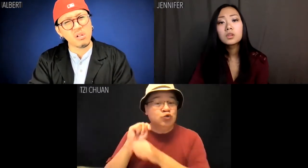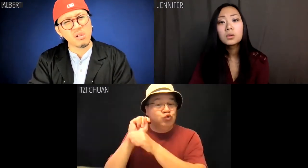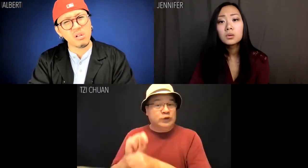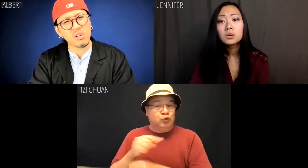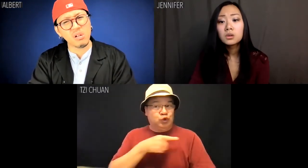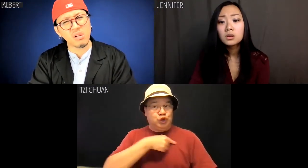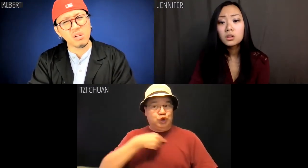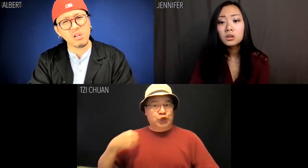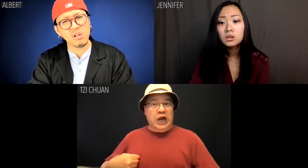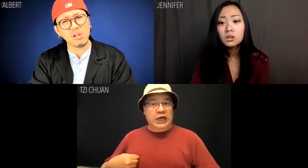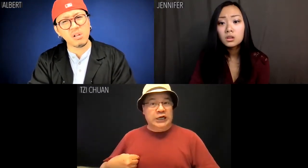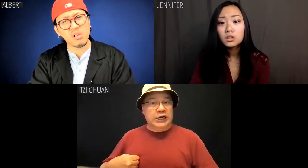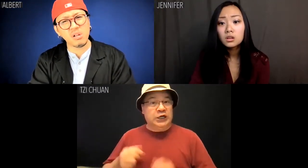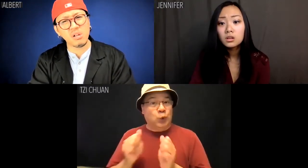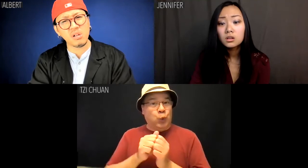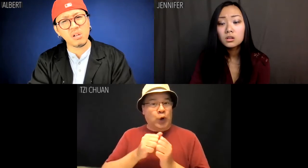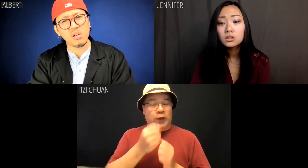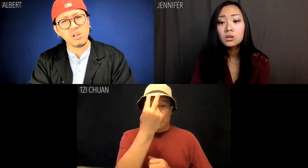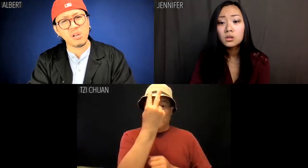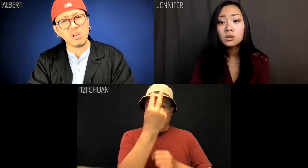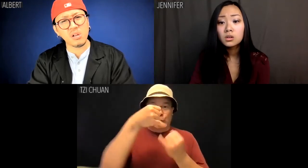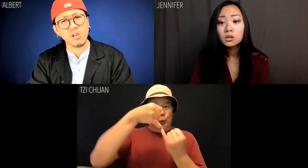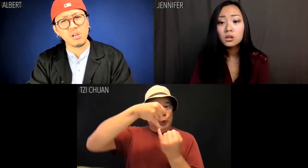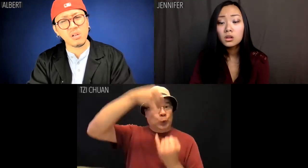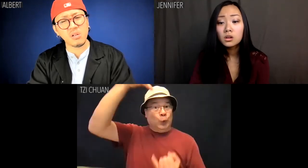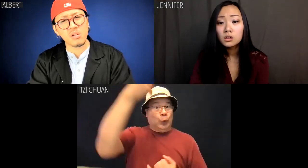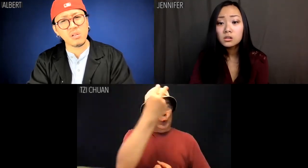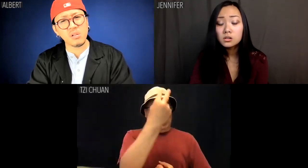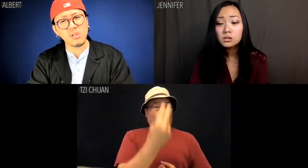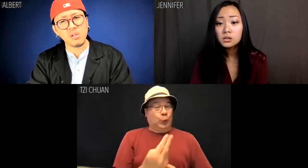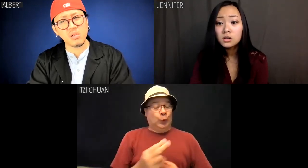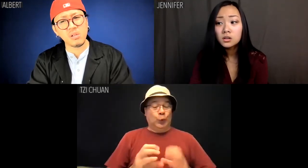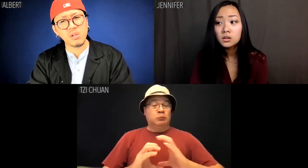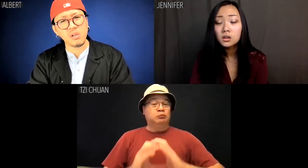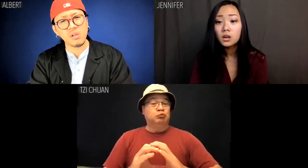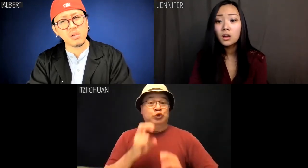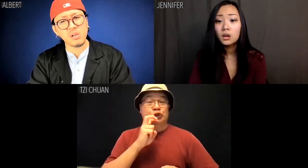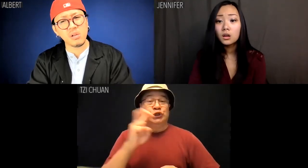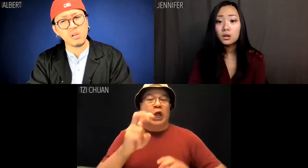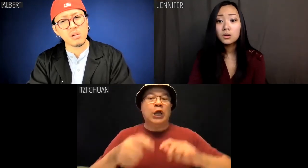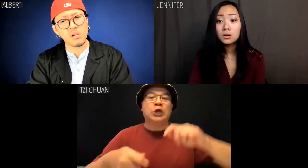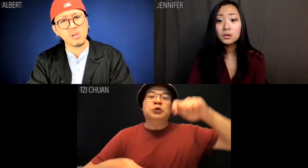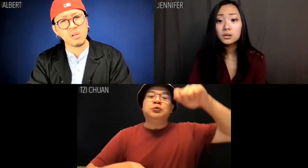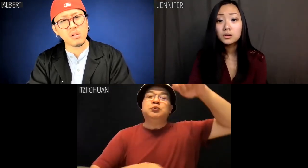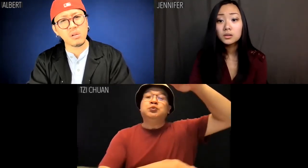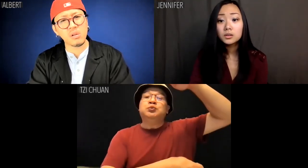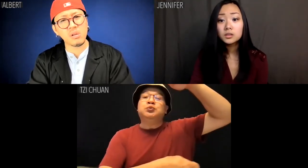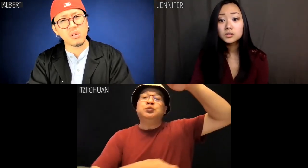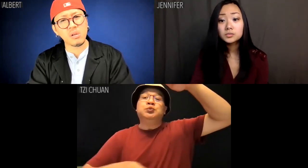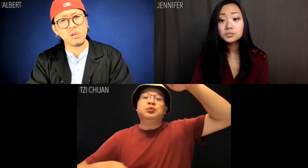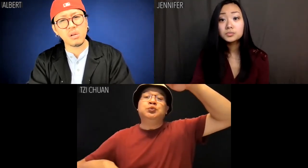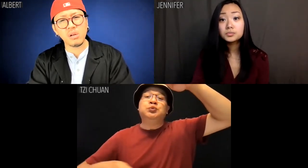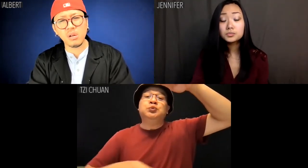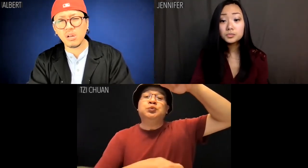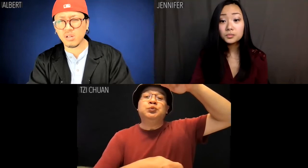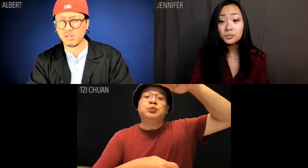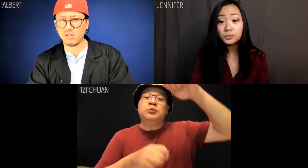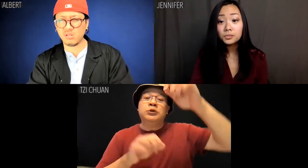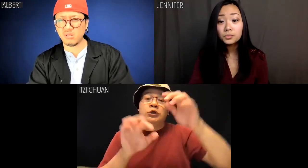the traditional Chinese two string violin with a resonator box covered in python skin.